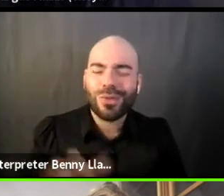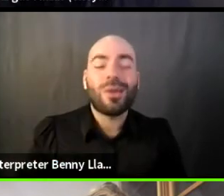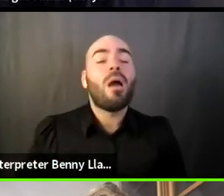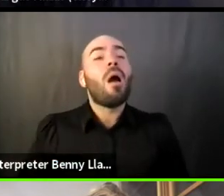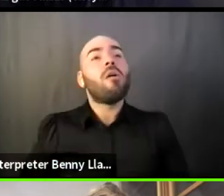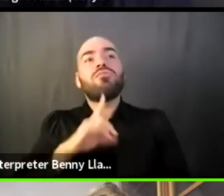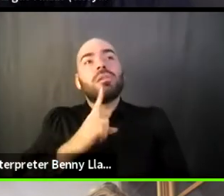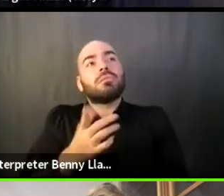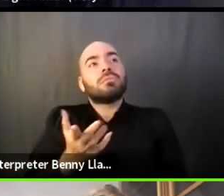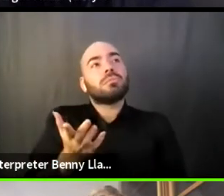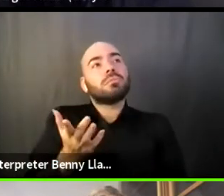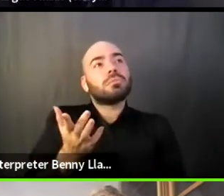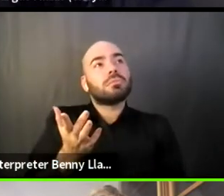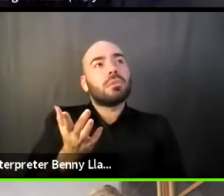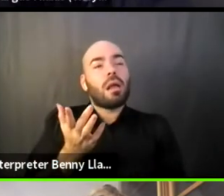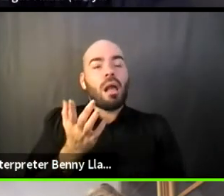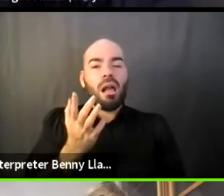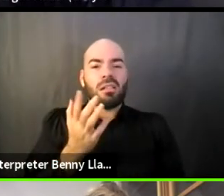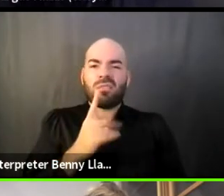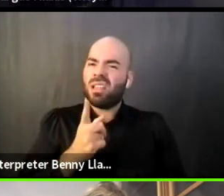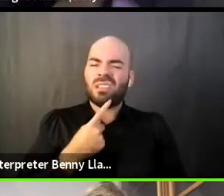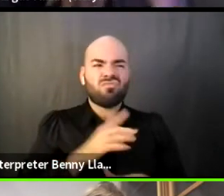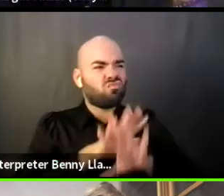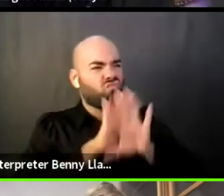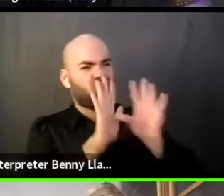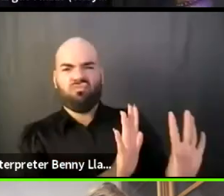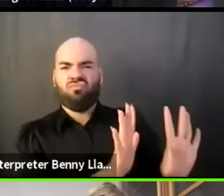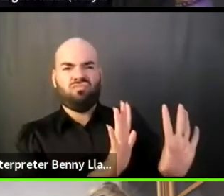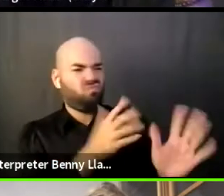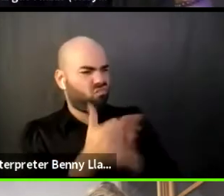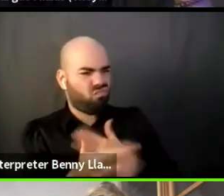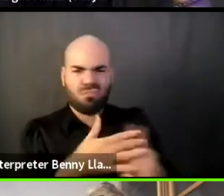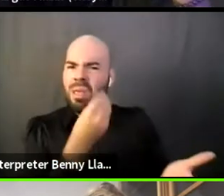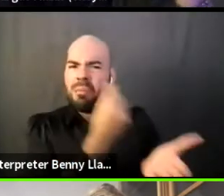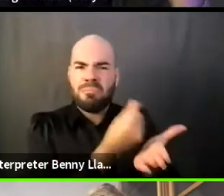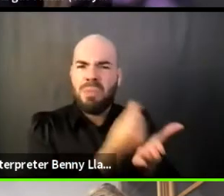you know, standing up and saying, just because you gave us money does not mean